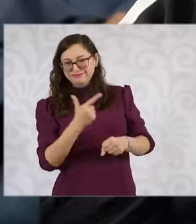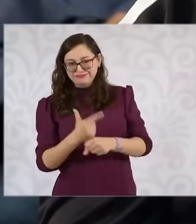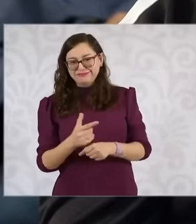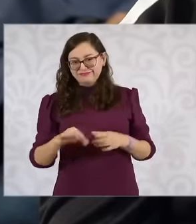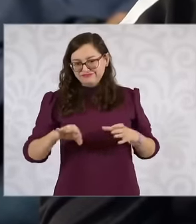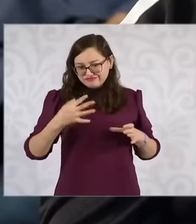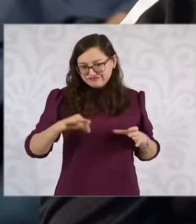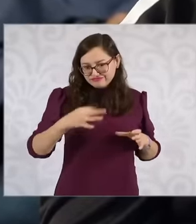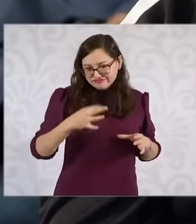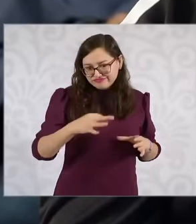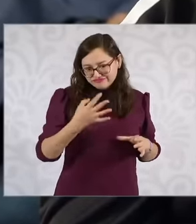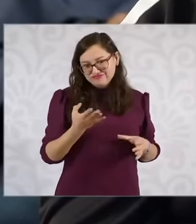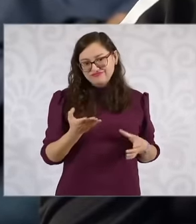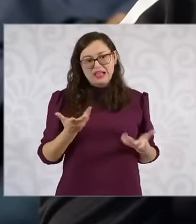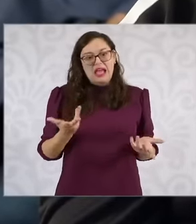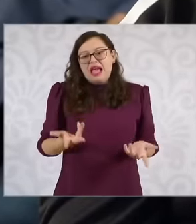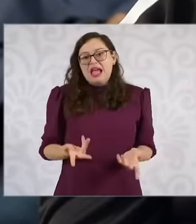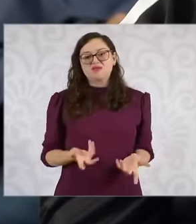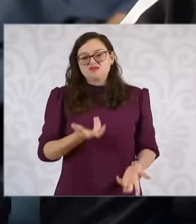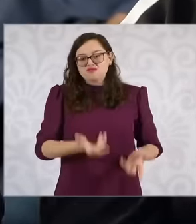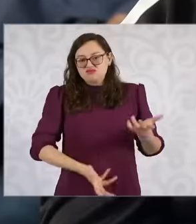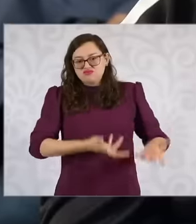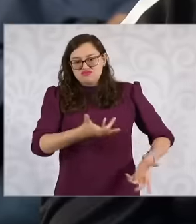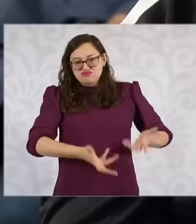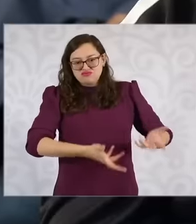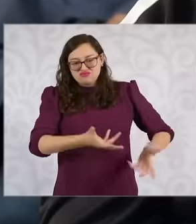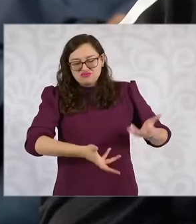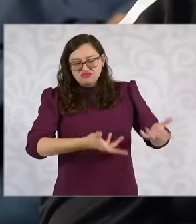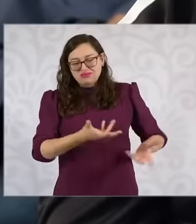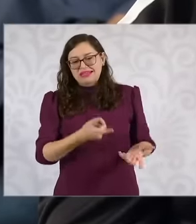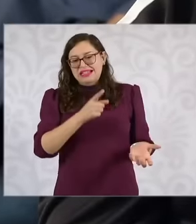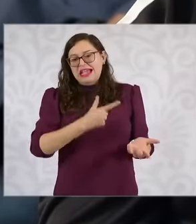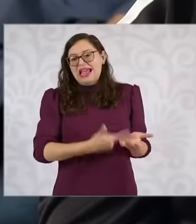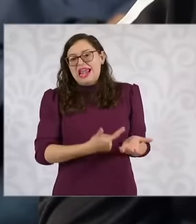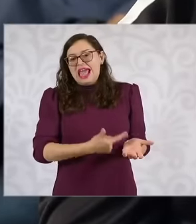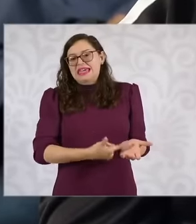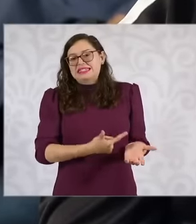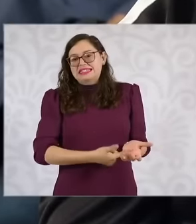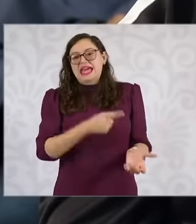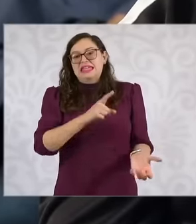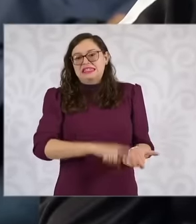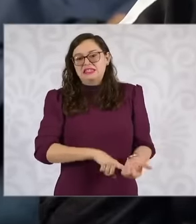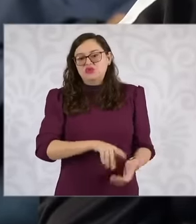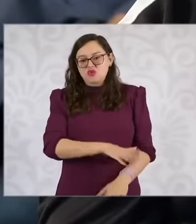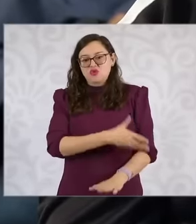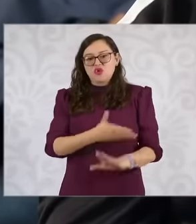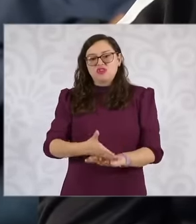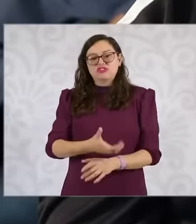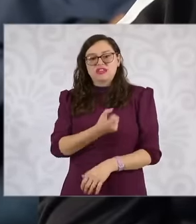that are made with trans fats that produce high cholesterol in the blood and they are the cause of